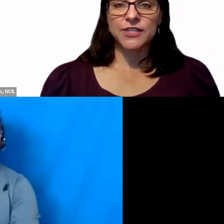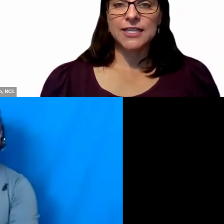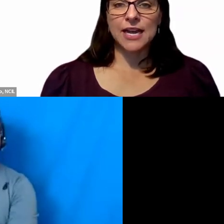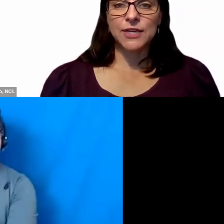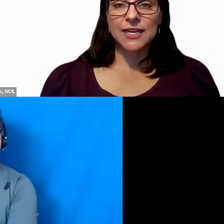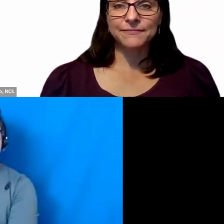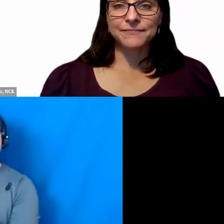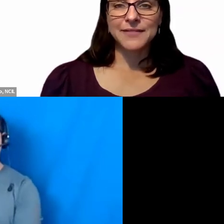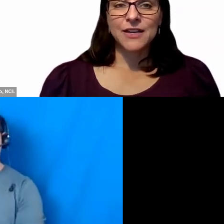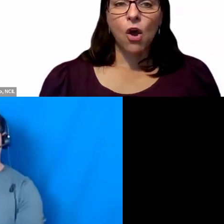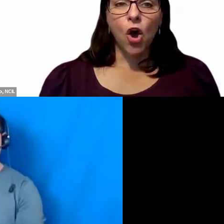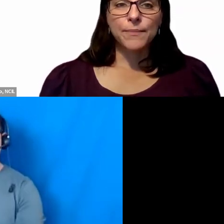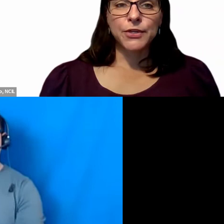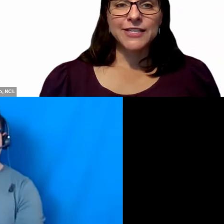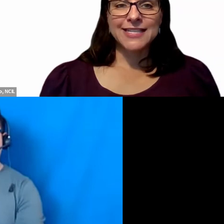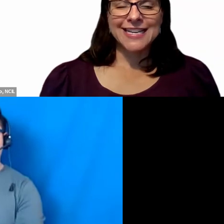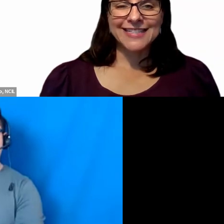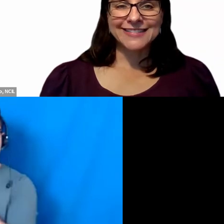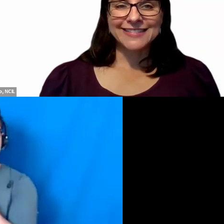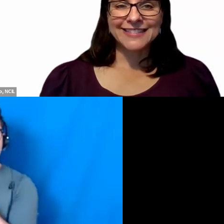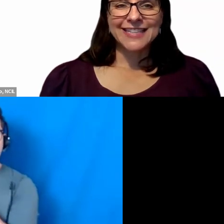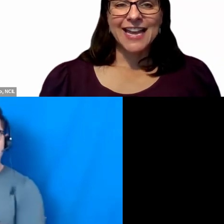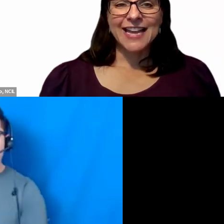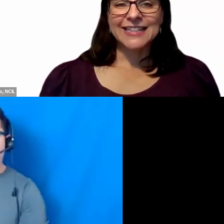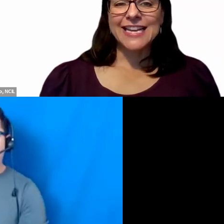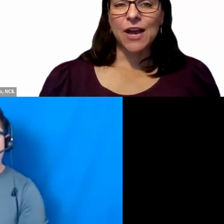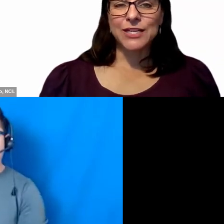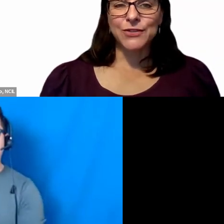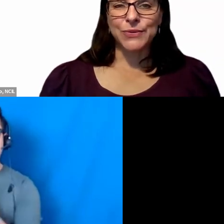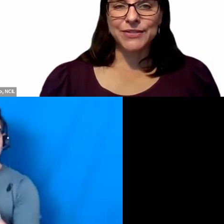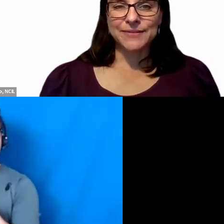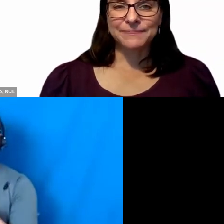County, Auburn City, and Lee County schools.